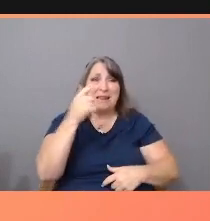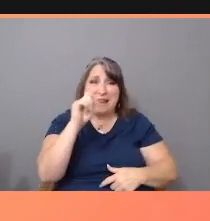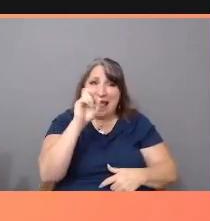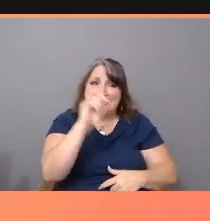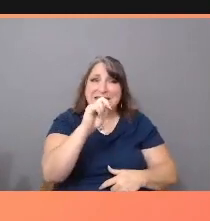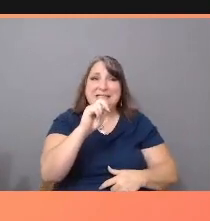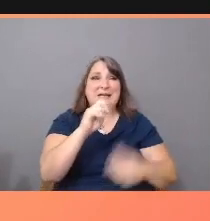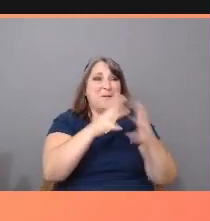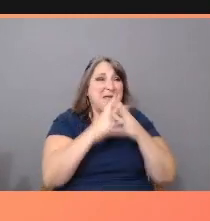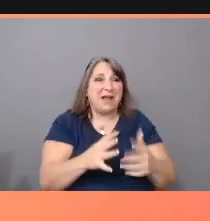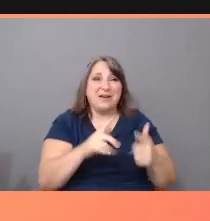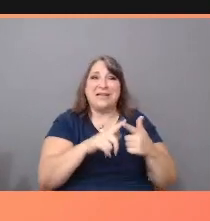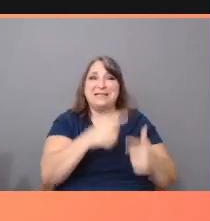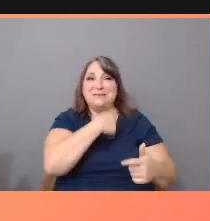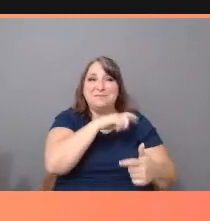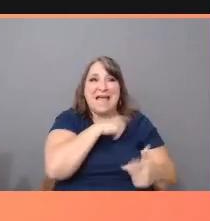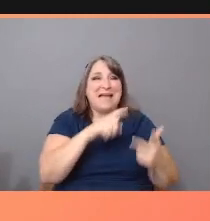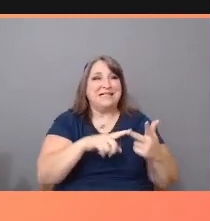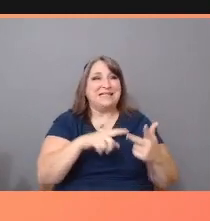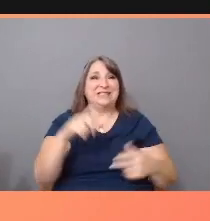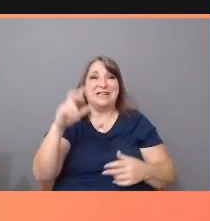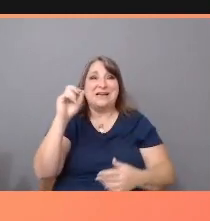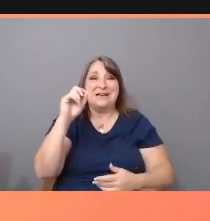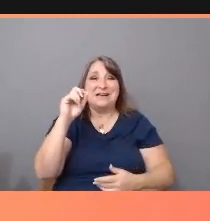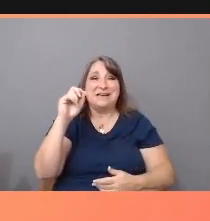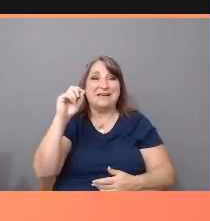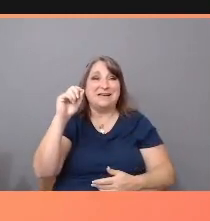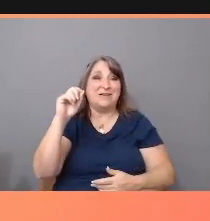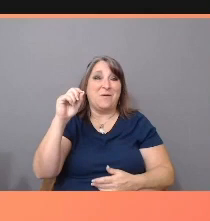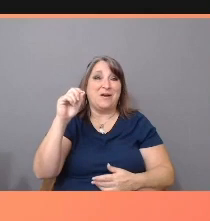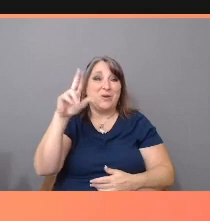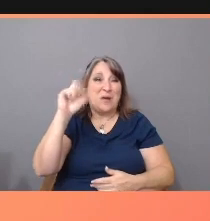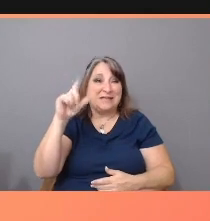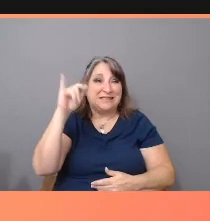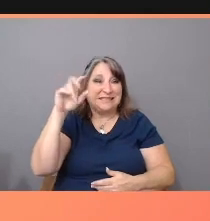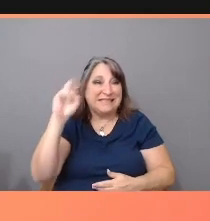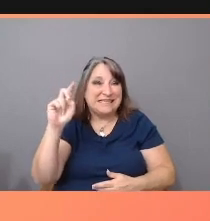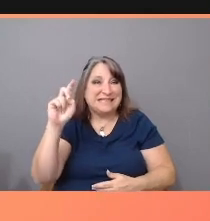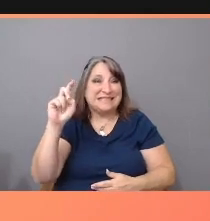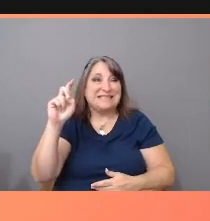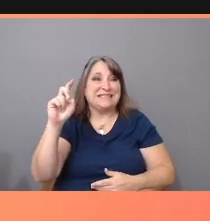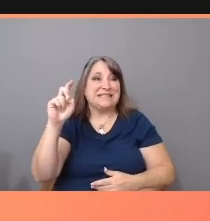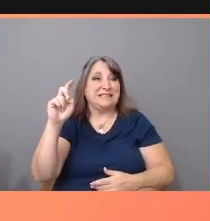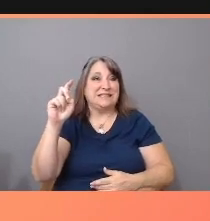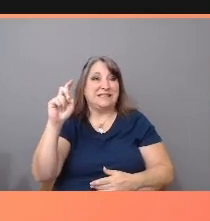non-Latinx filmmakers who want to tell US Latinx stories should be disallowed.